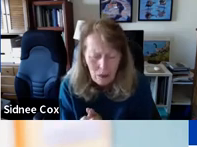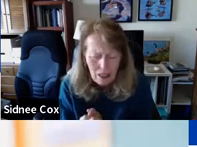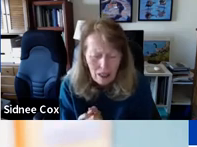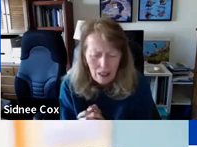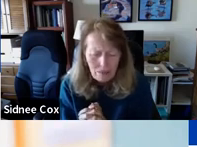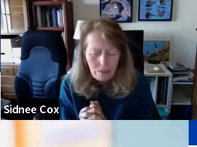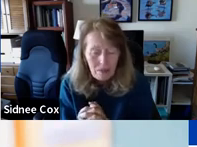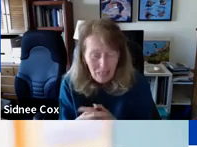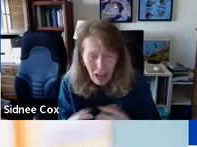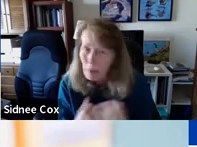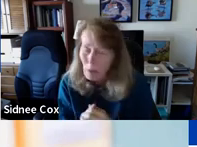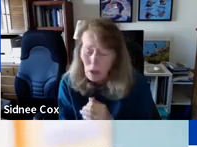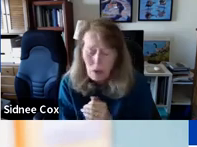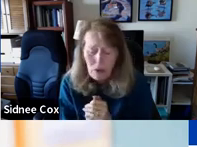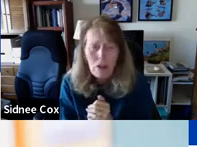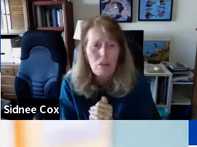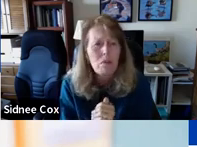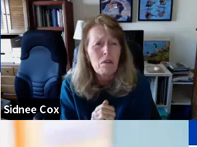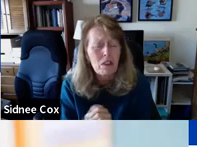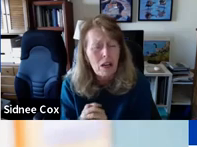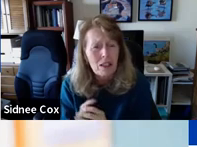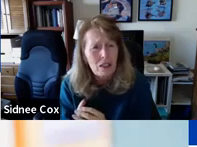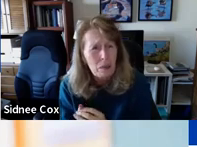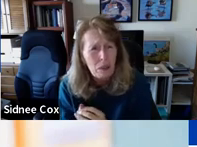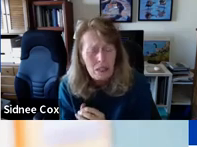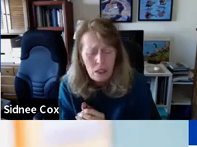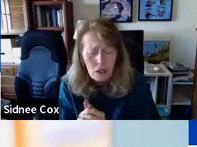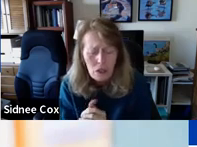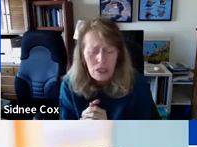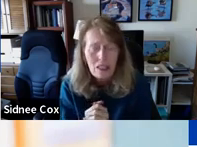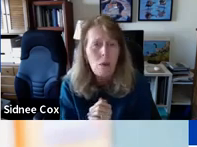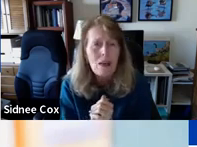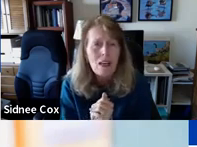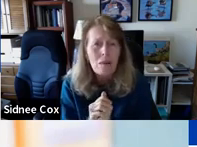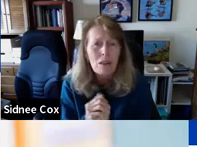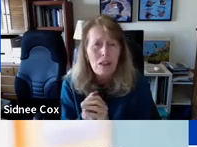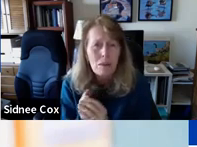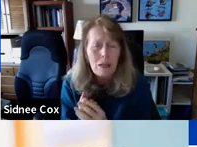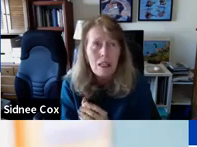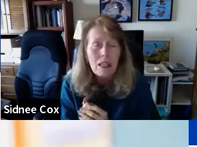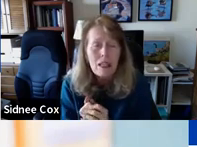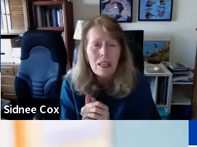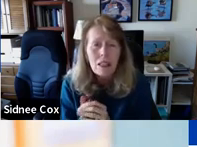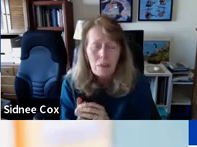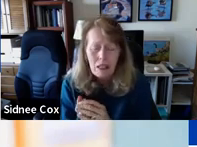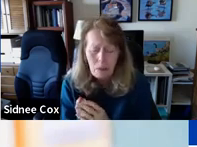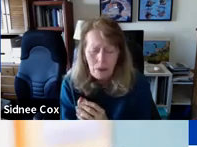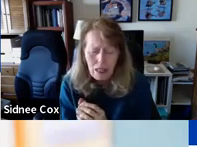equity. I’ve been working with a group of disabled seniors in a low-income development. Sebastable,